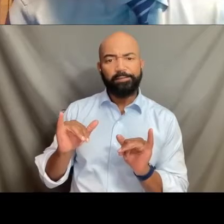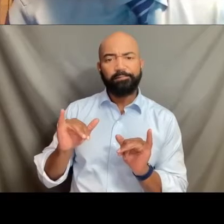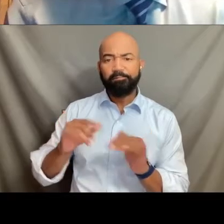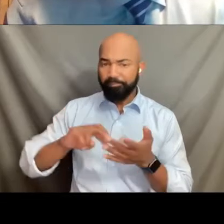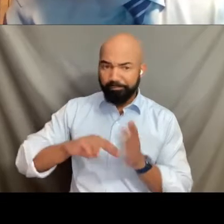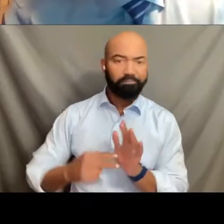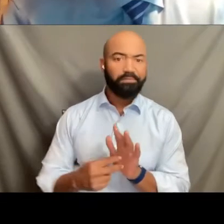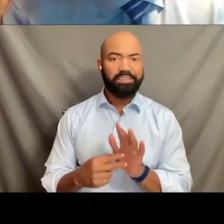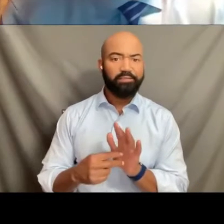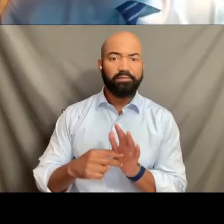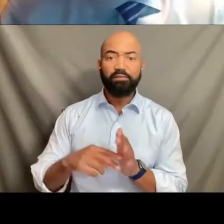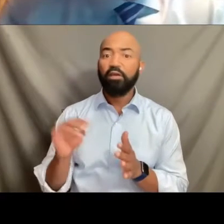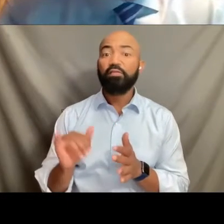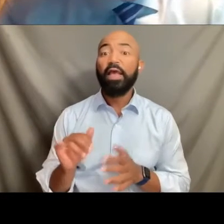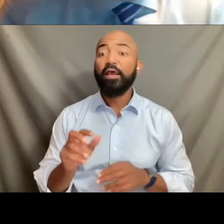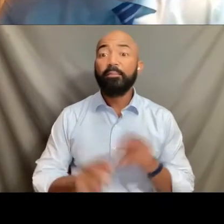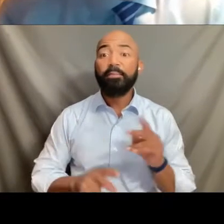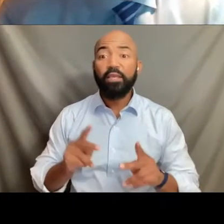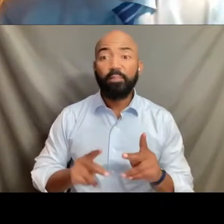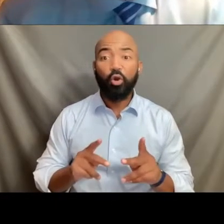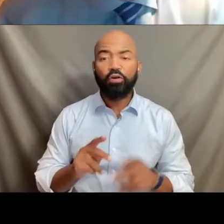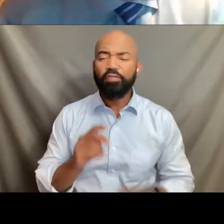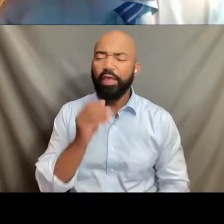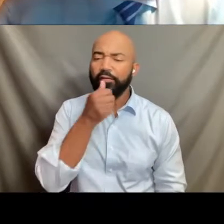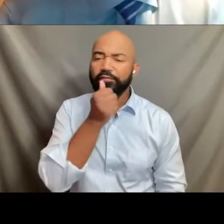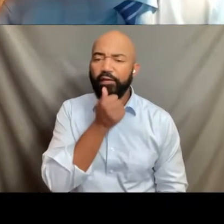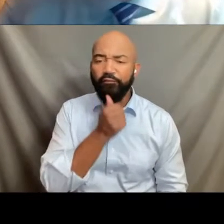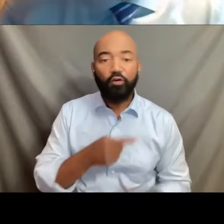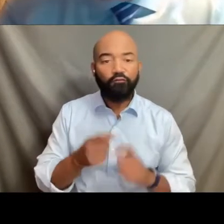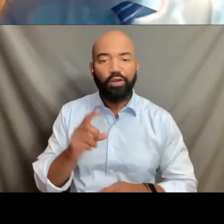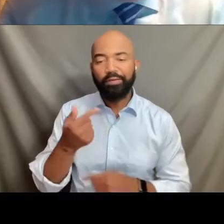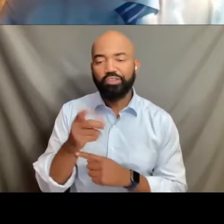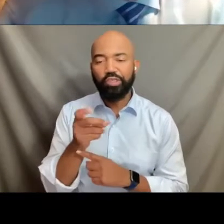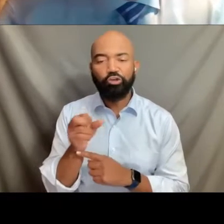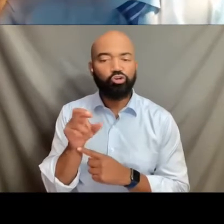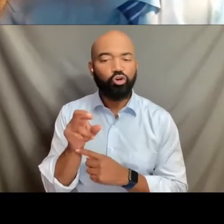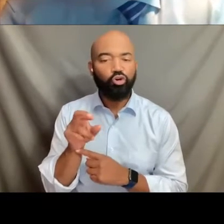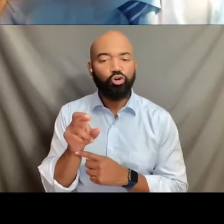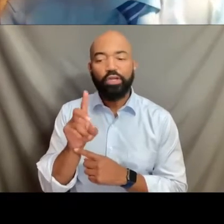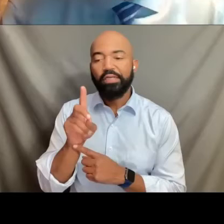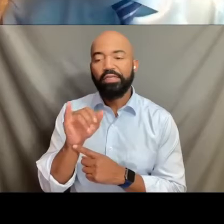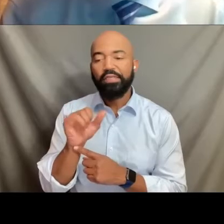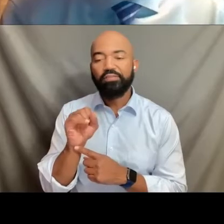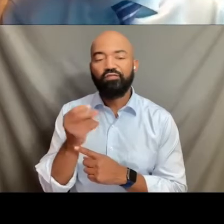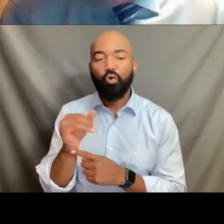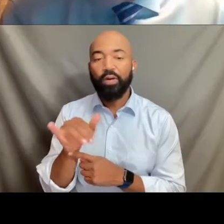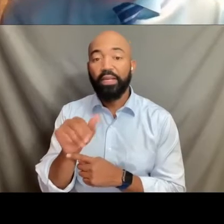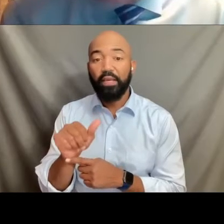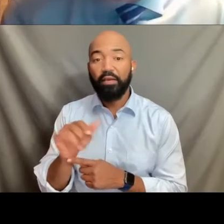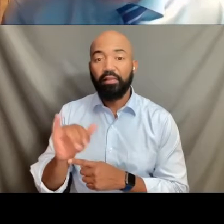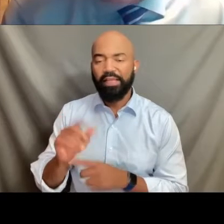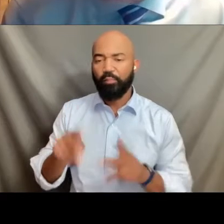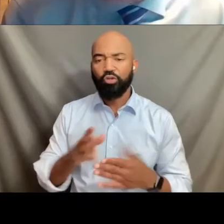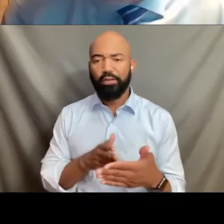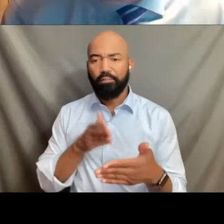people who are suffering from gender dysphoria as does the plaintiff in this case, should in fact get the protections